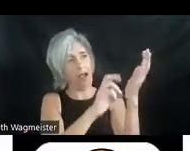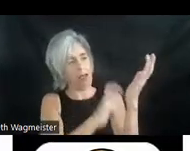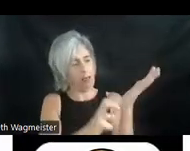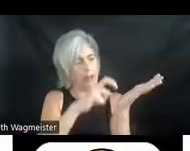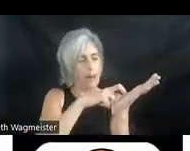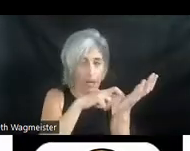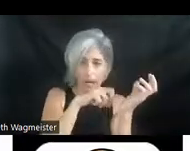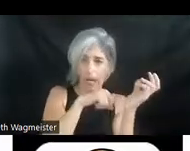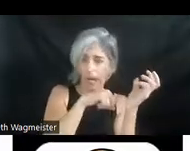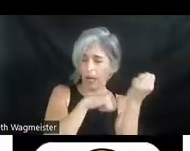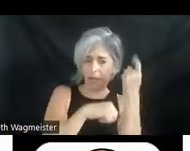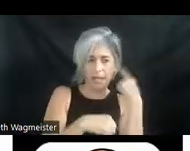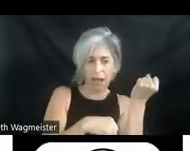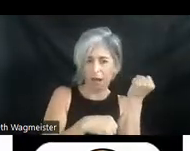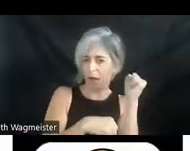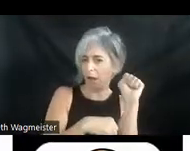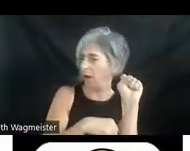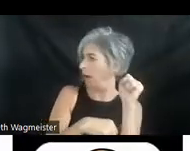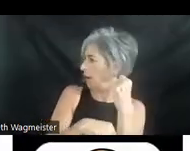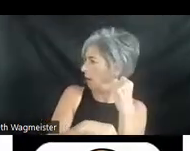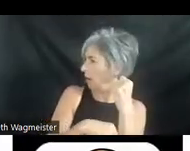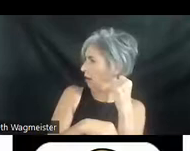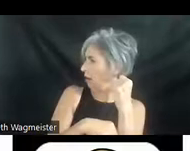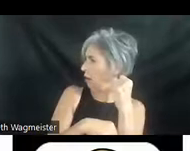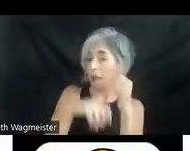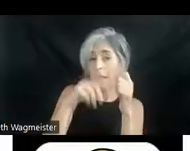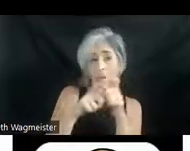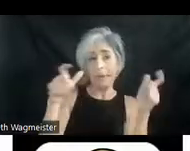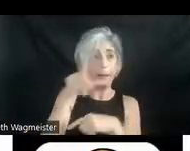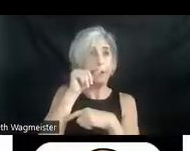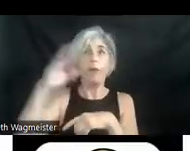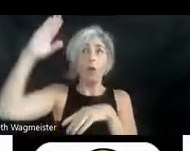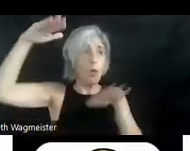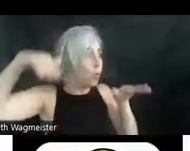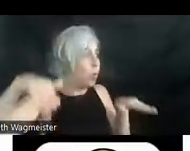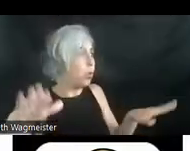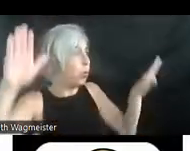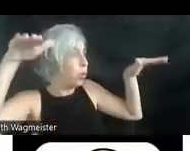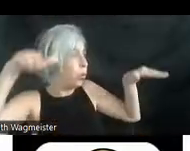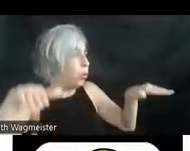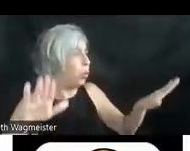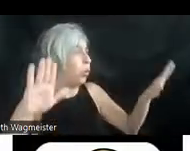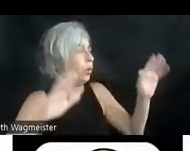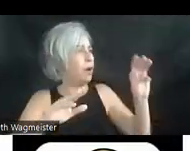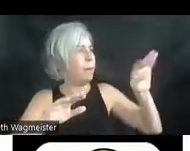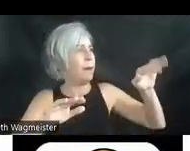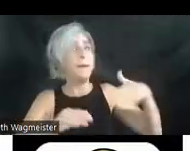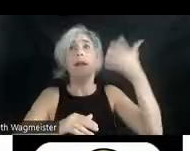to one side. An adult bird flies from a nearby branch. Mohammed extends his open hand. He